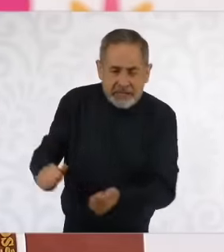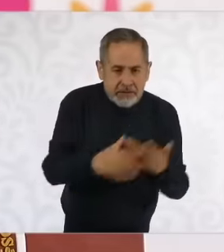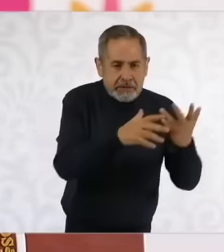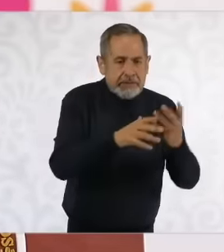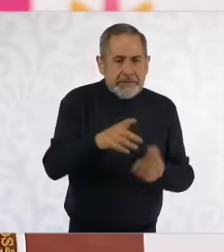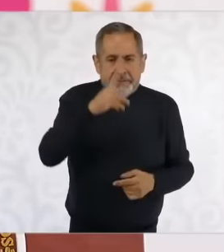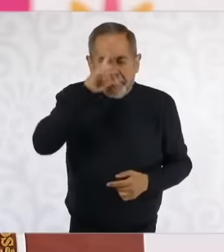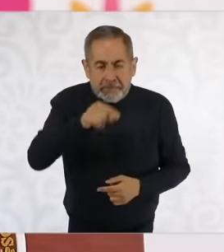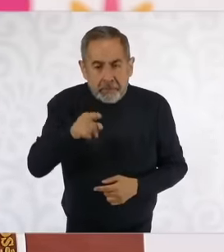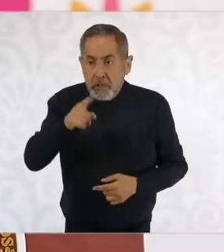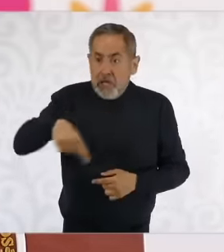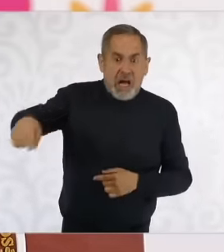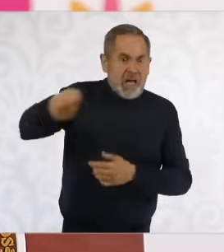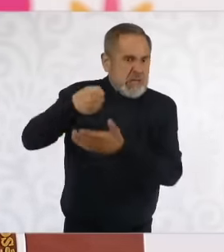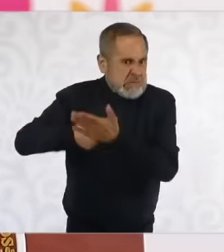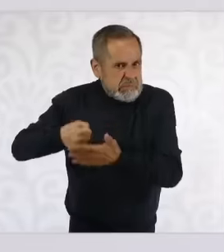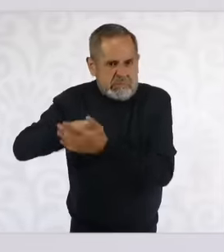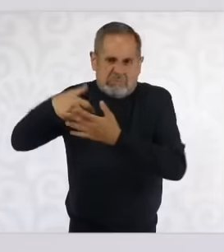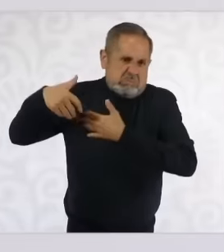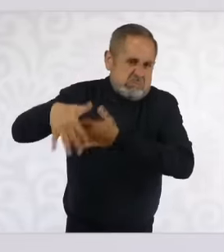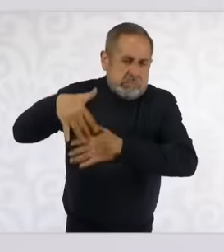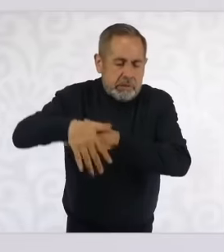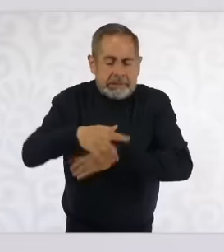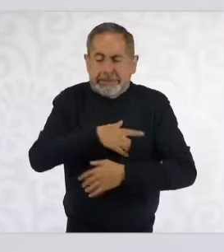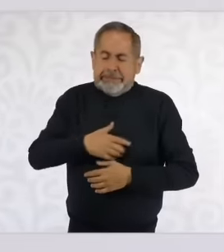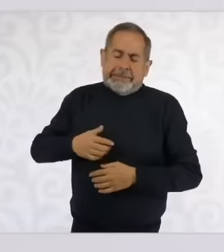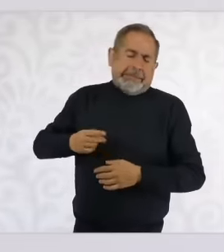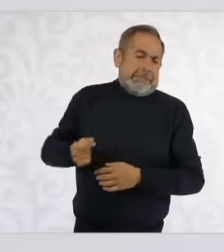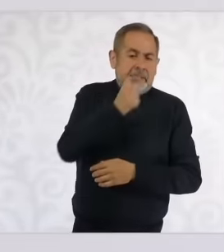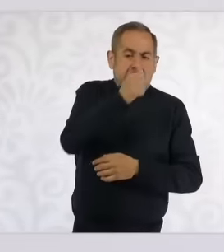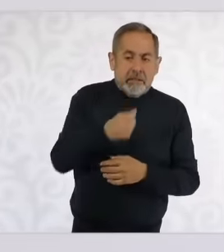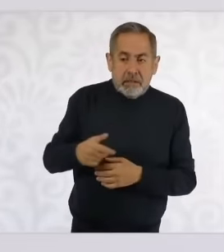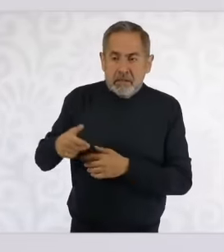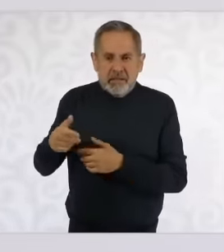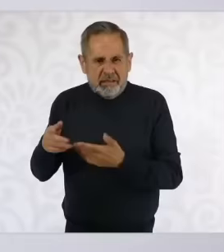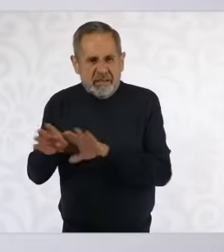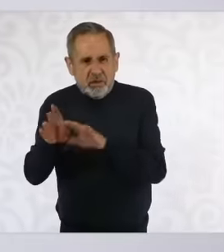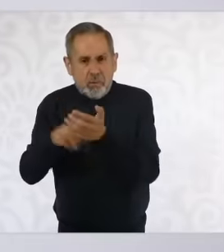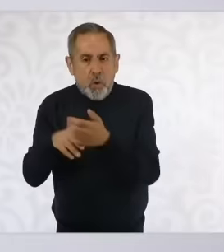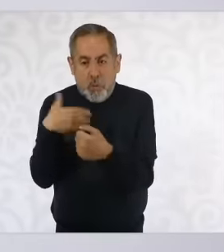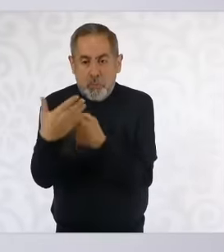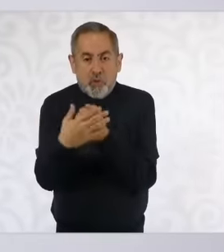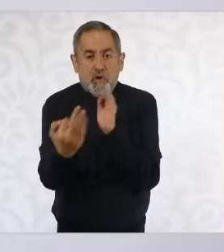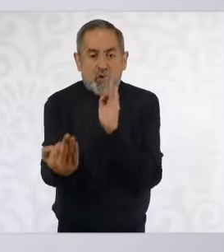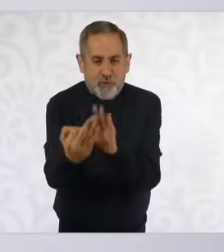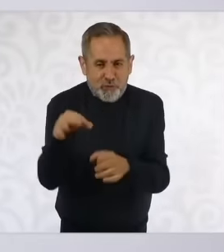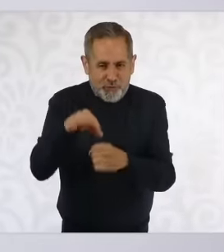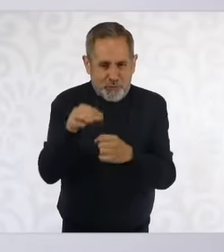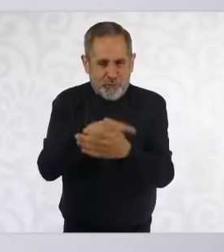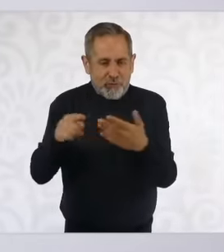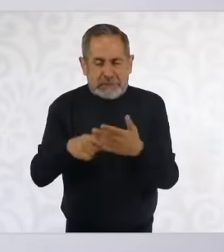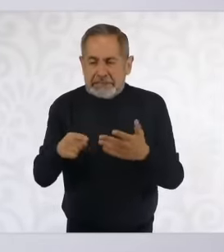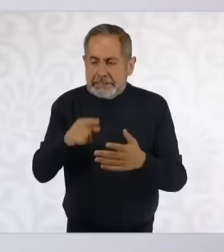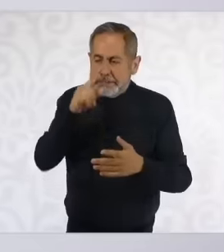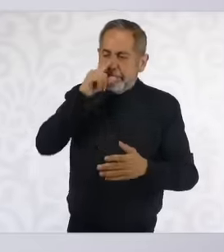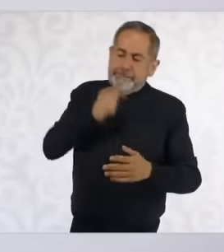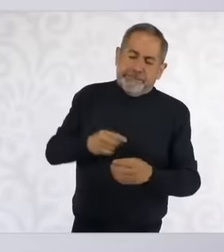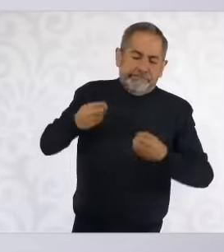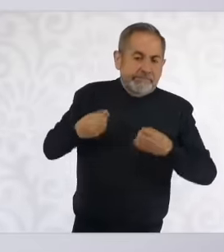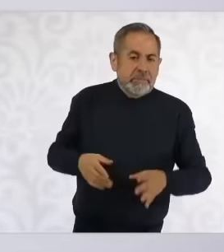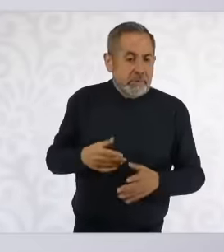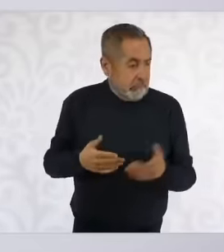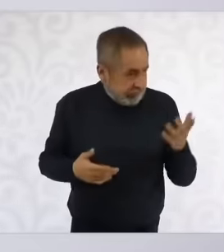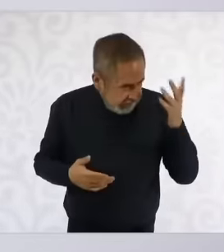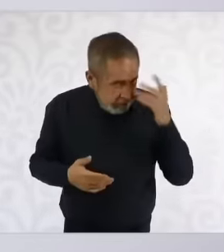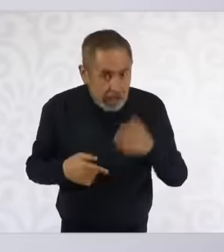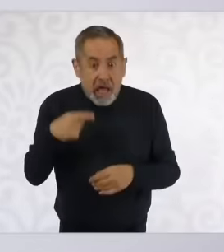popular mobilizations and because the election was coming up the following year but his objective